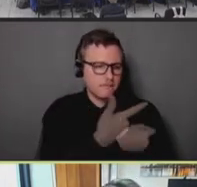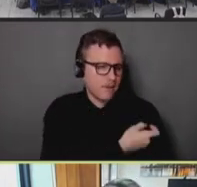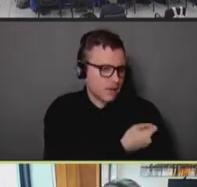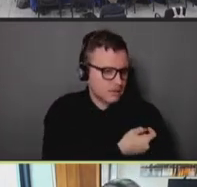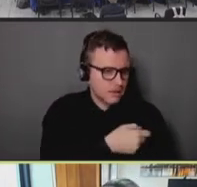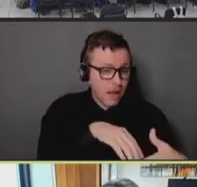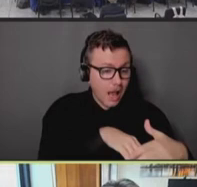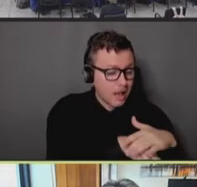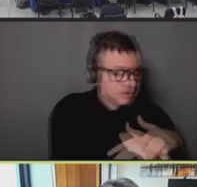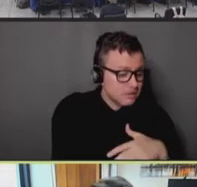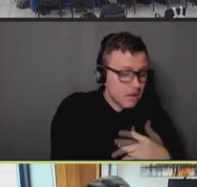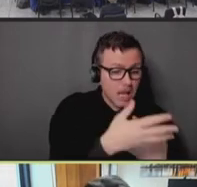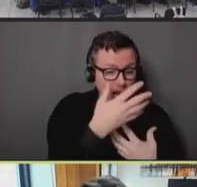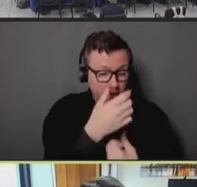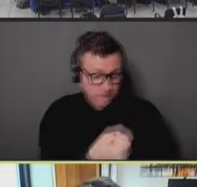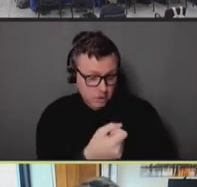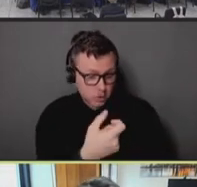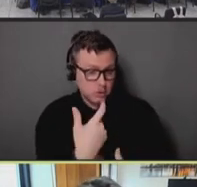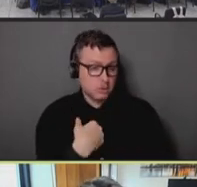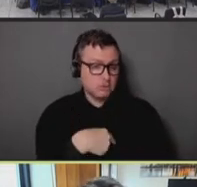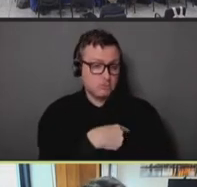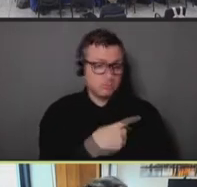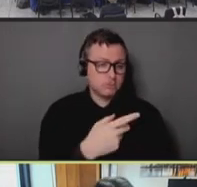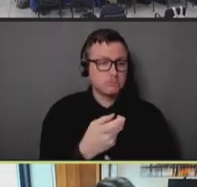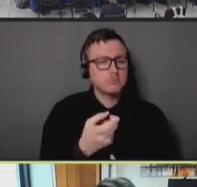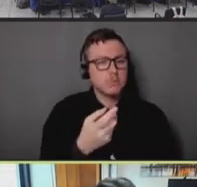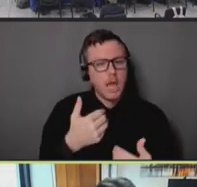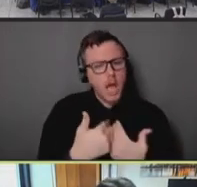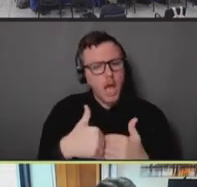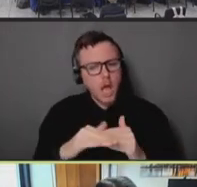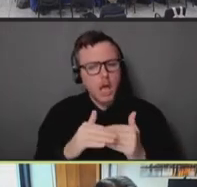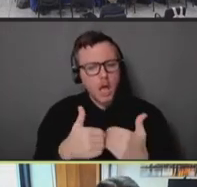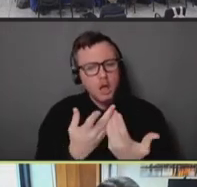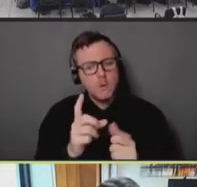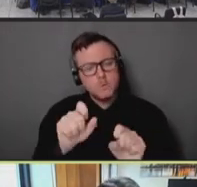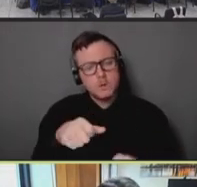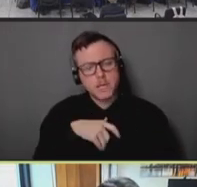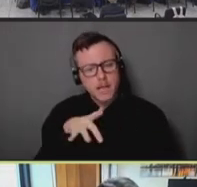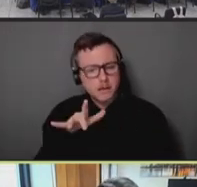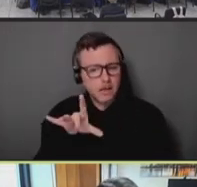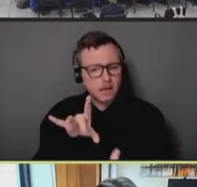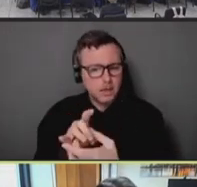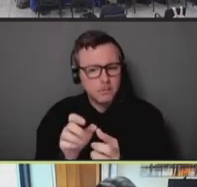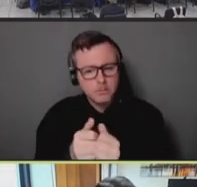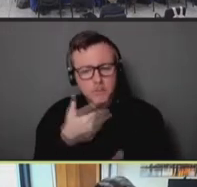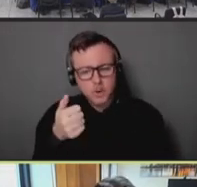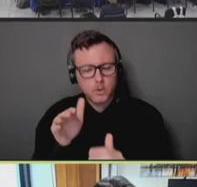targeted approaches. Of course, the part that we have all learned during COVID is that,